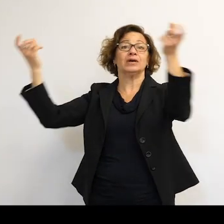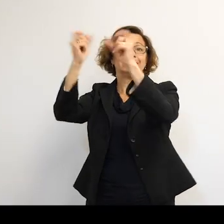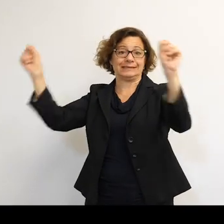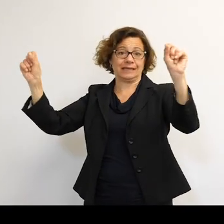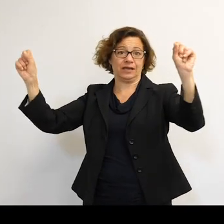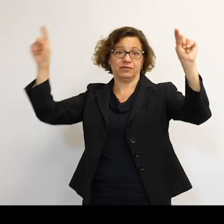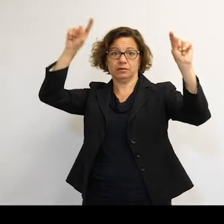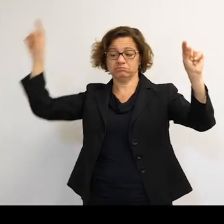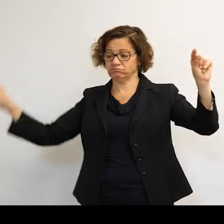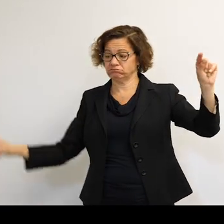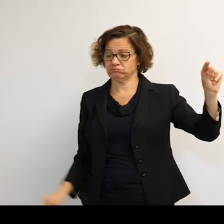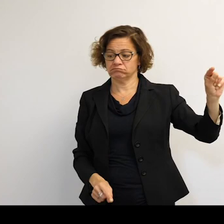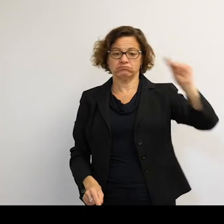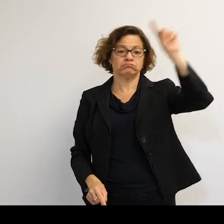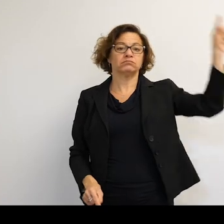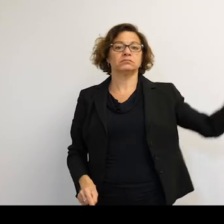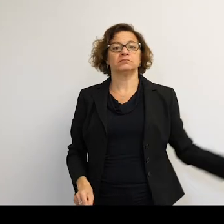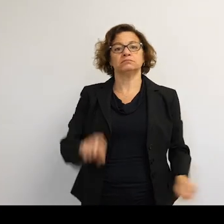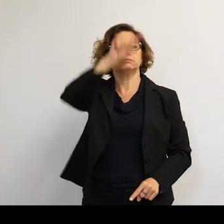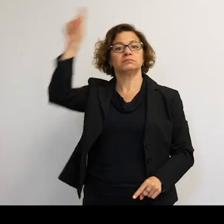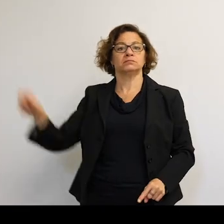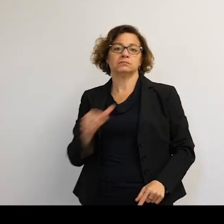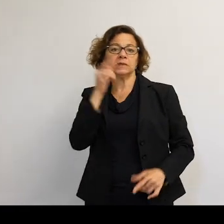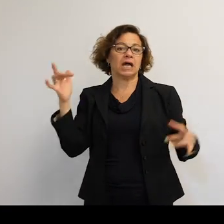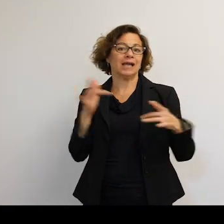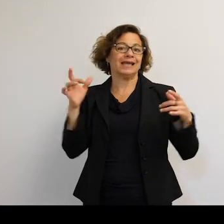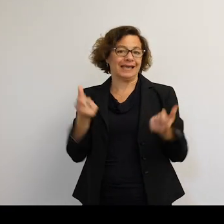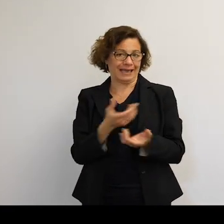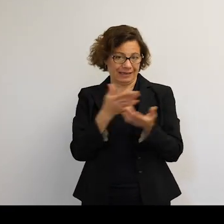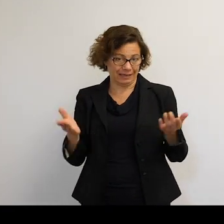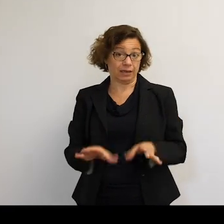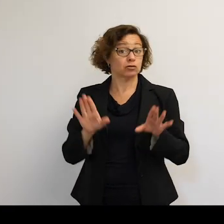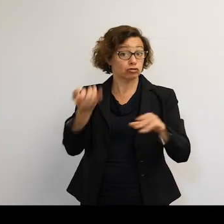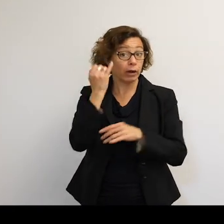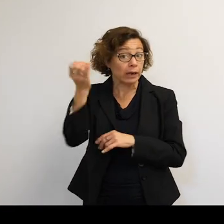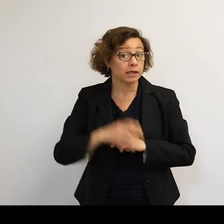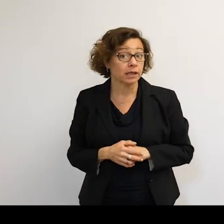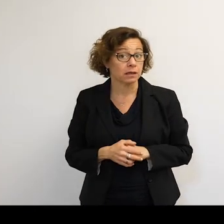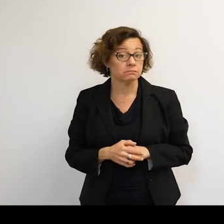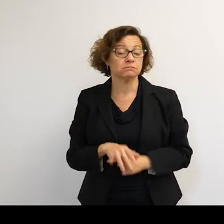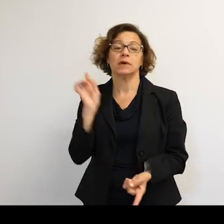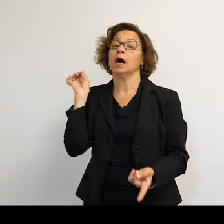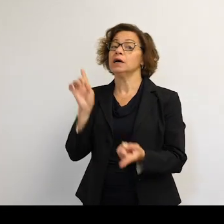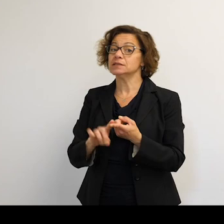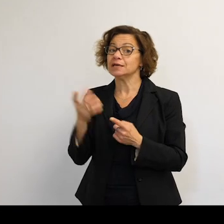anything, just literally orbiting around, which is a great idea until a couple decades later.